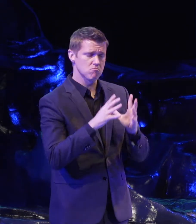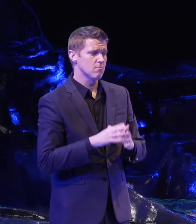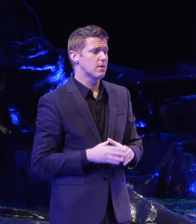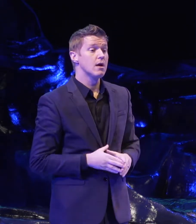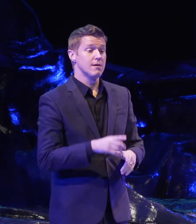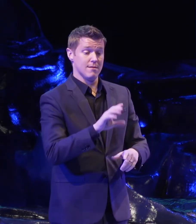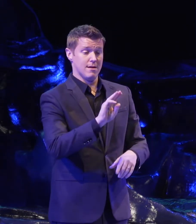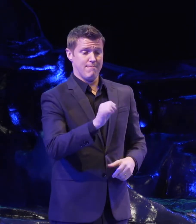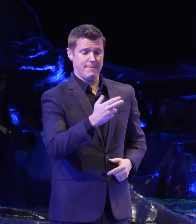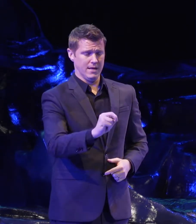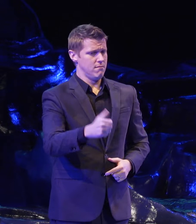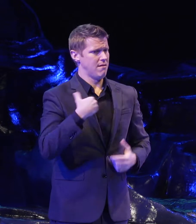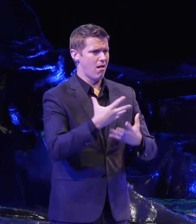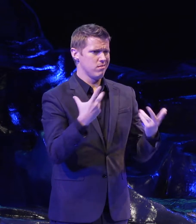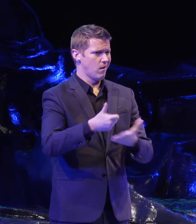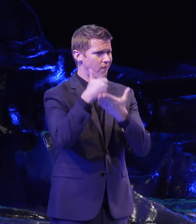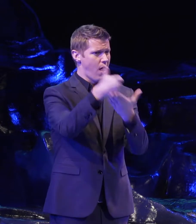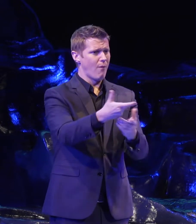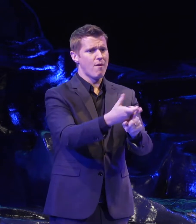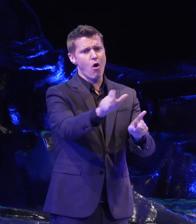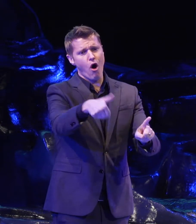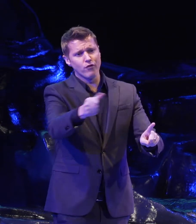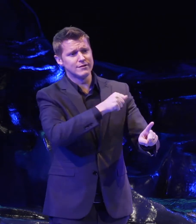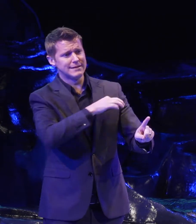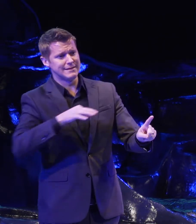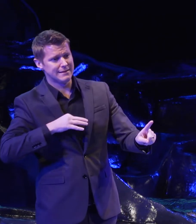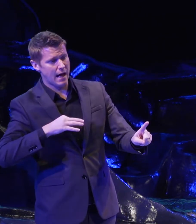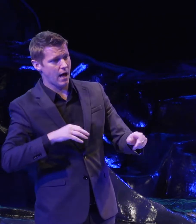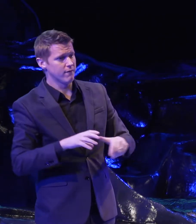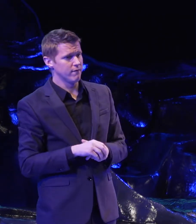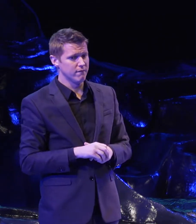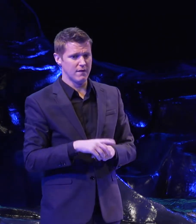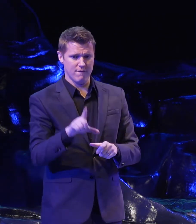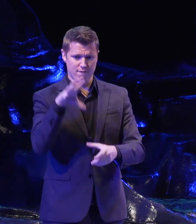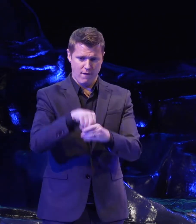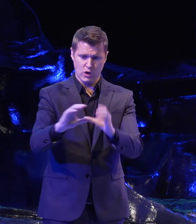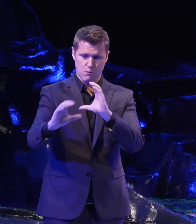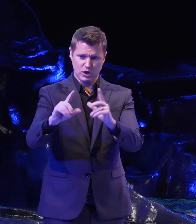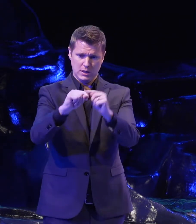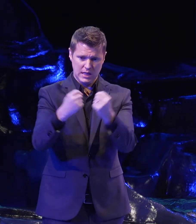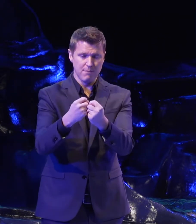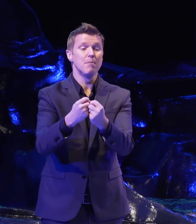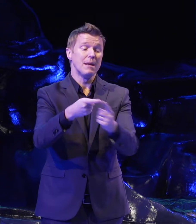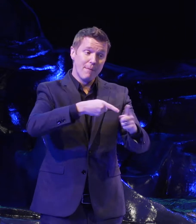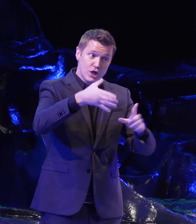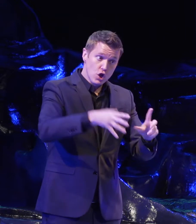Megan had a ton of help from other members of our staff, and particularly other members of the communications team, but in particular, Katie Gleischman of the CON's team